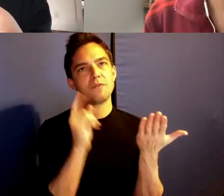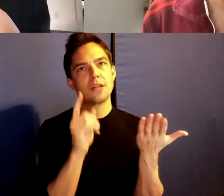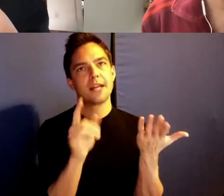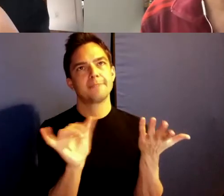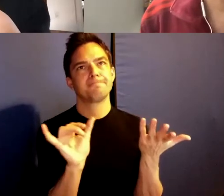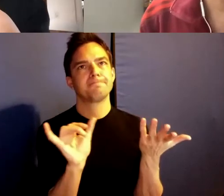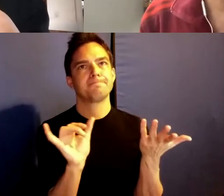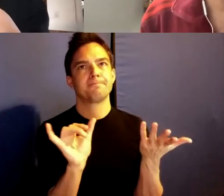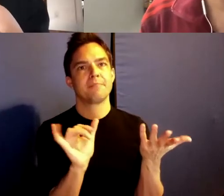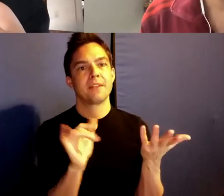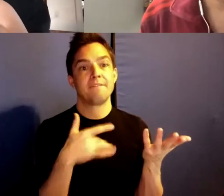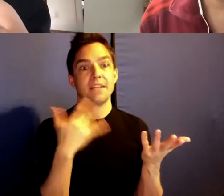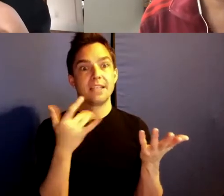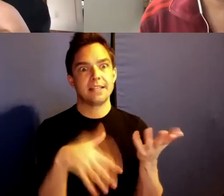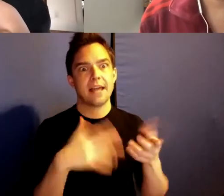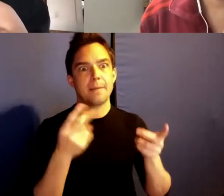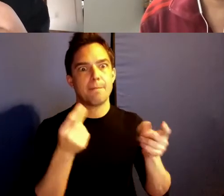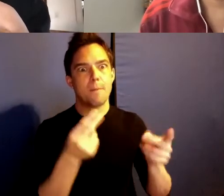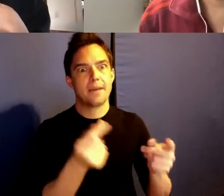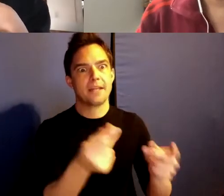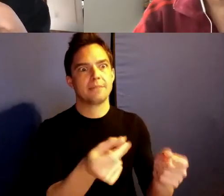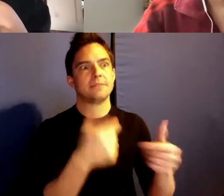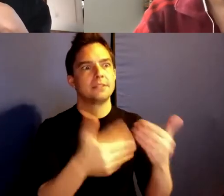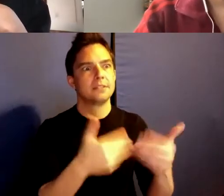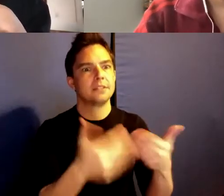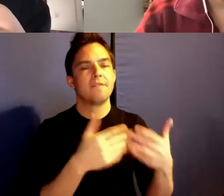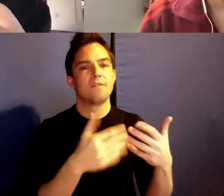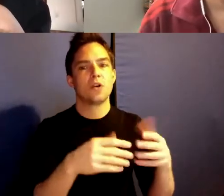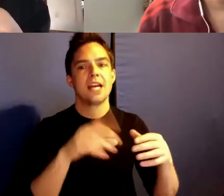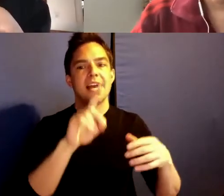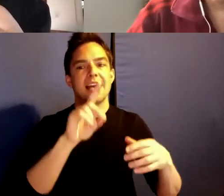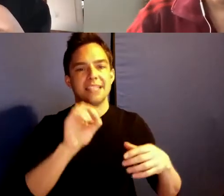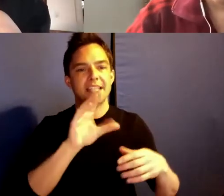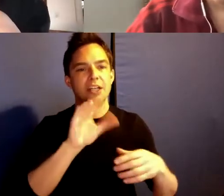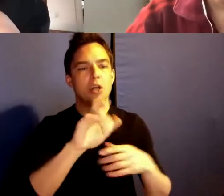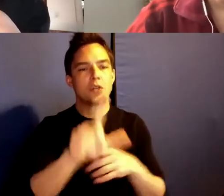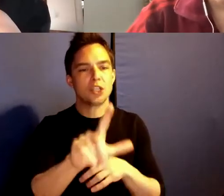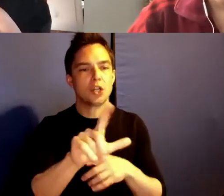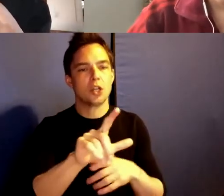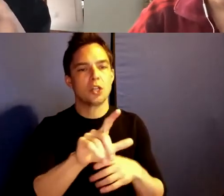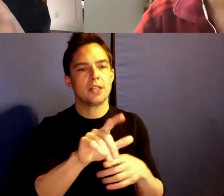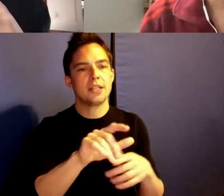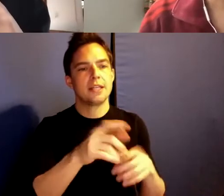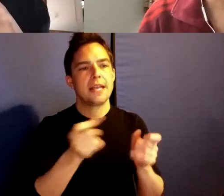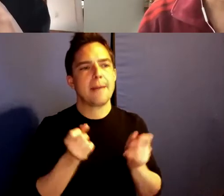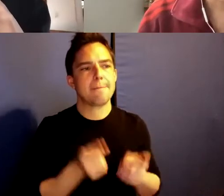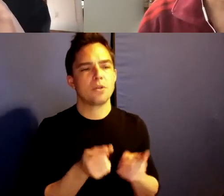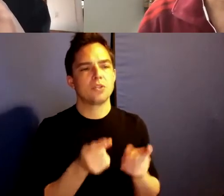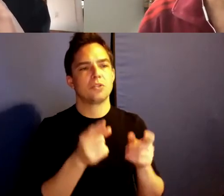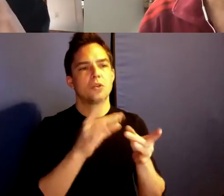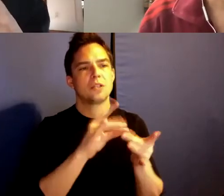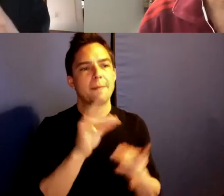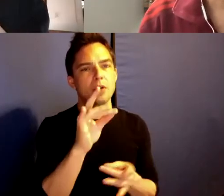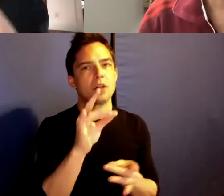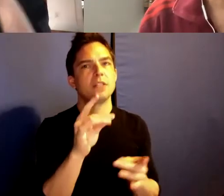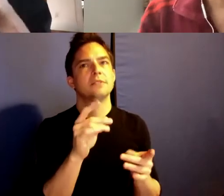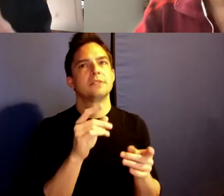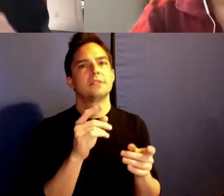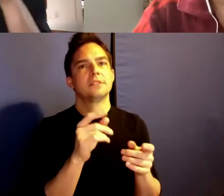momentum for it kind of D colonial impulse or spirit, where you aren't able to really